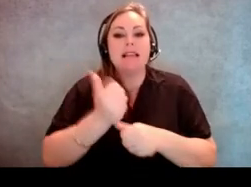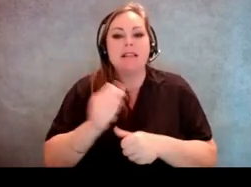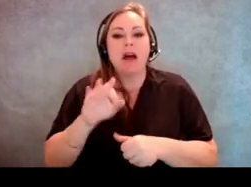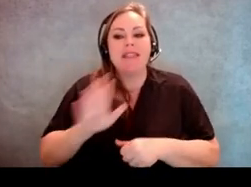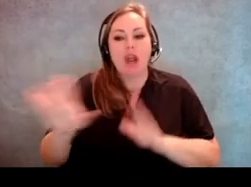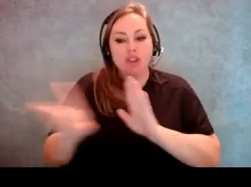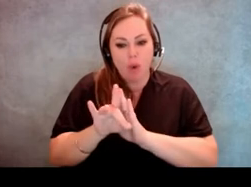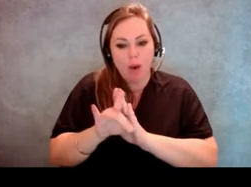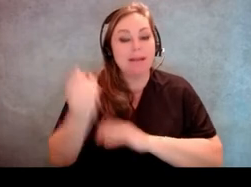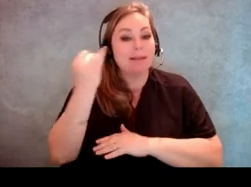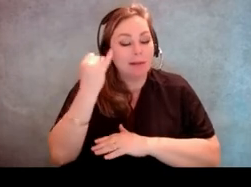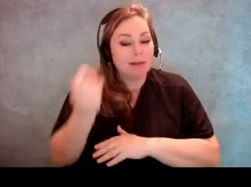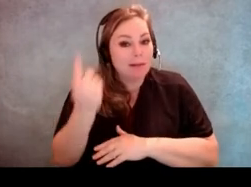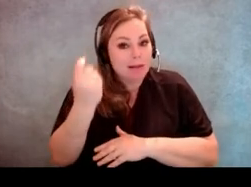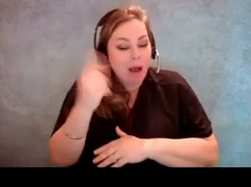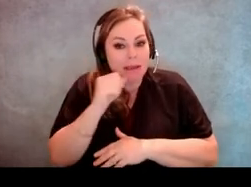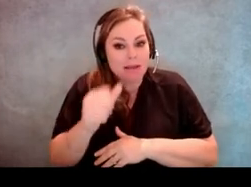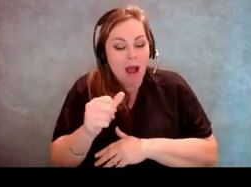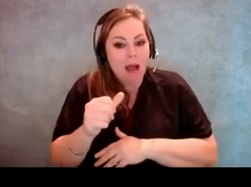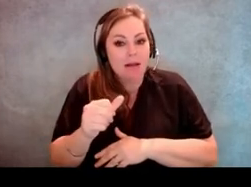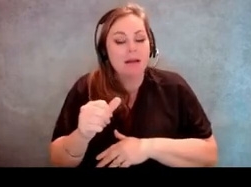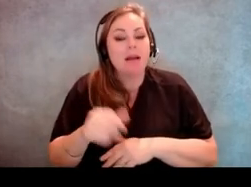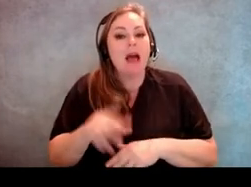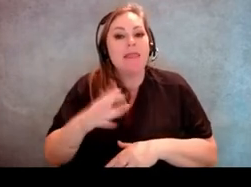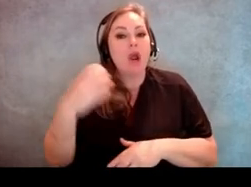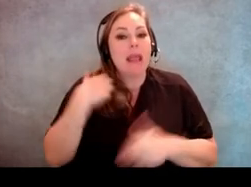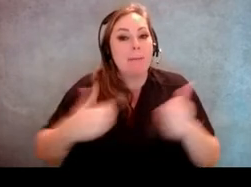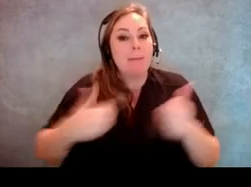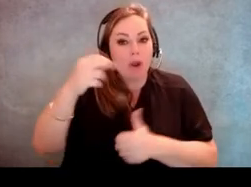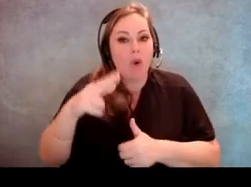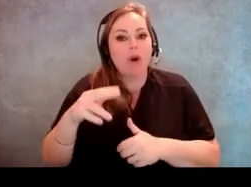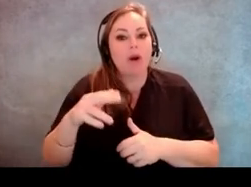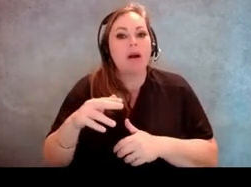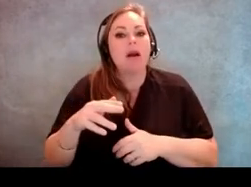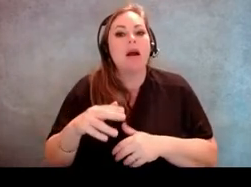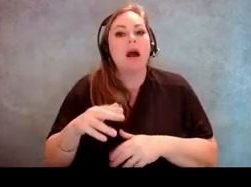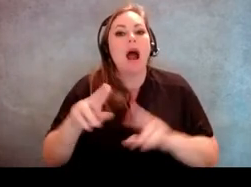as long as it's not, as Molly stated earlier, their employer or an agent of their union.